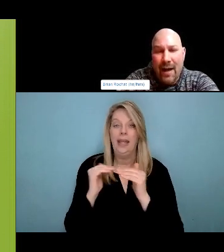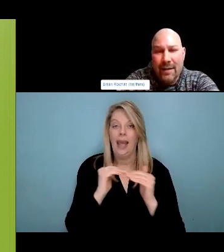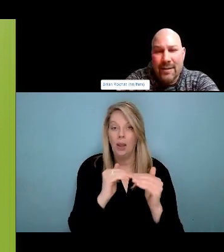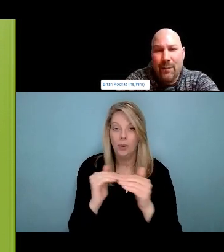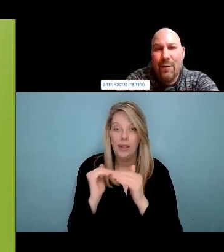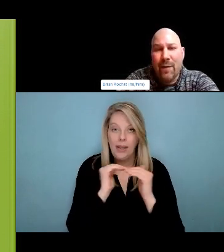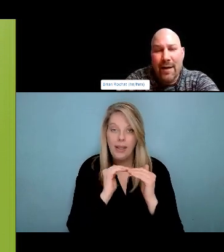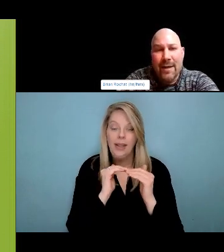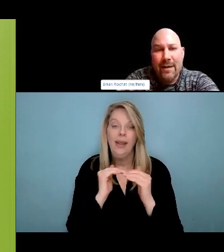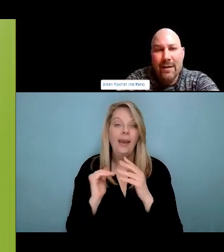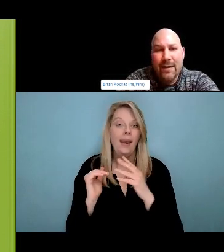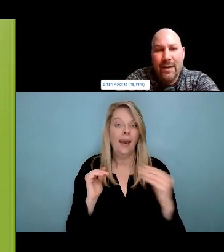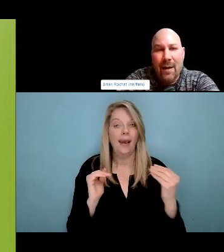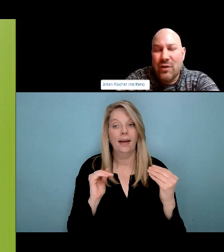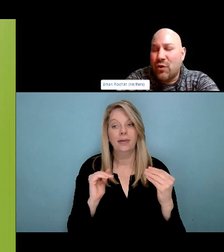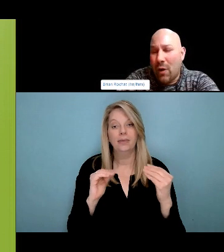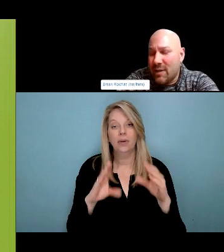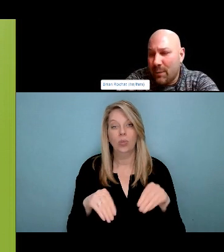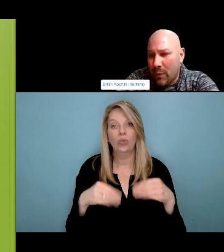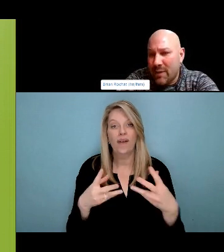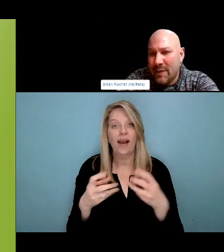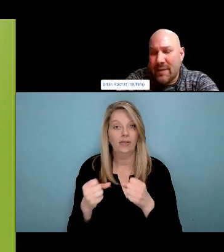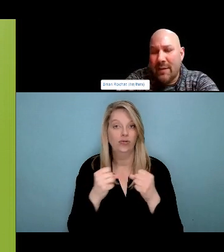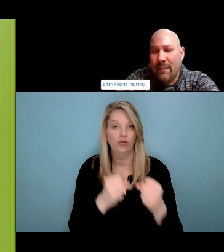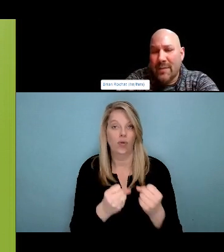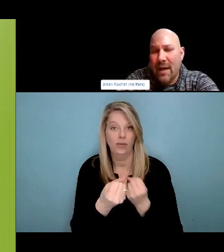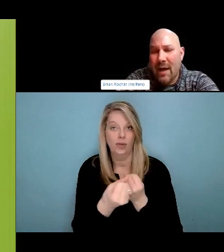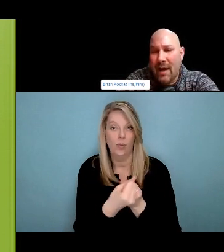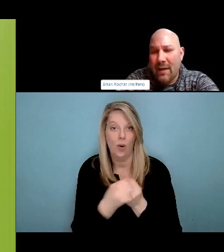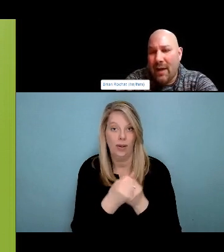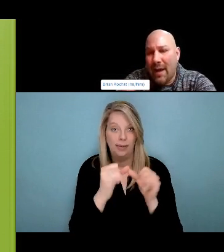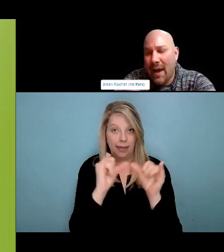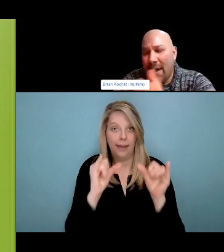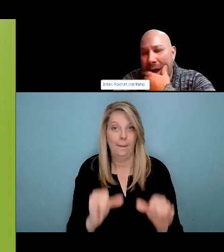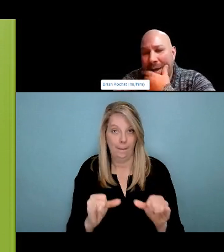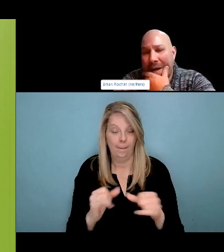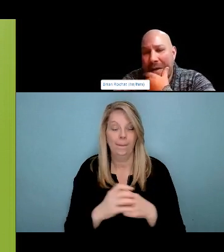to do is to train staff, because we can offer naloxone, but if our settings are still stigmatized,